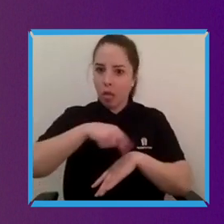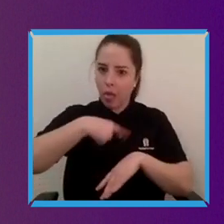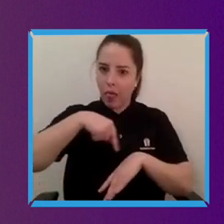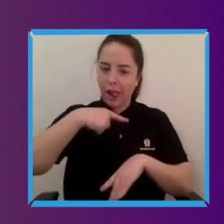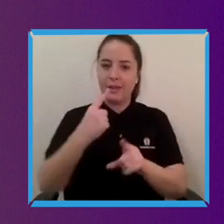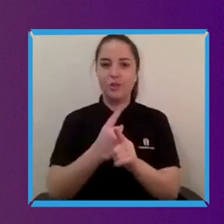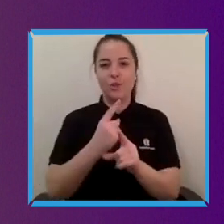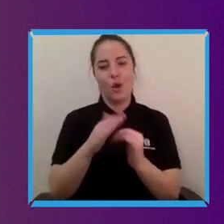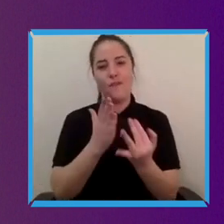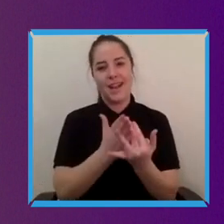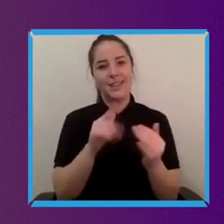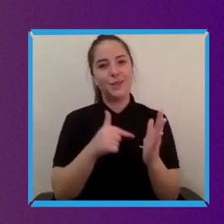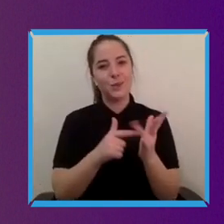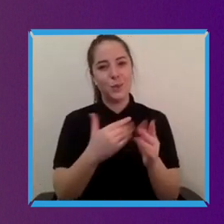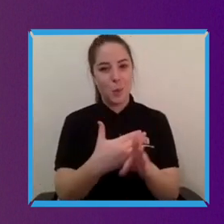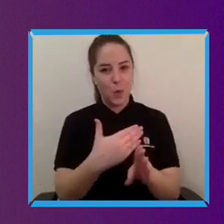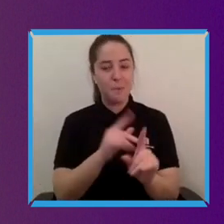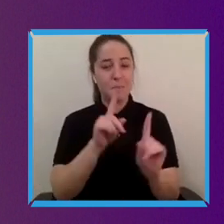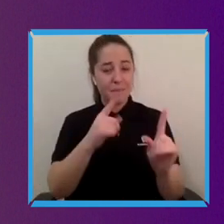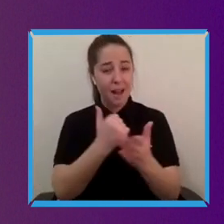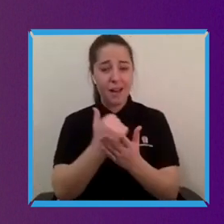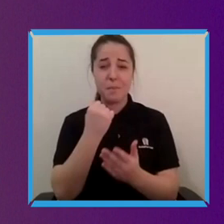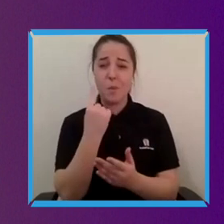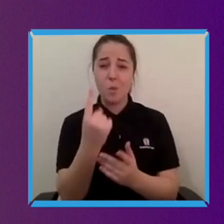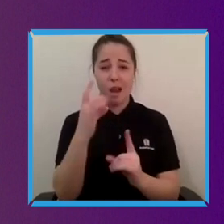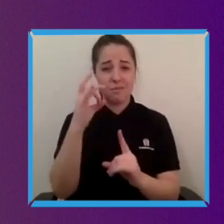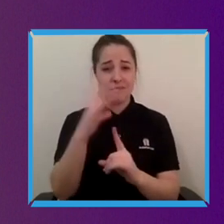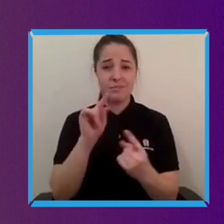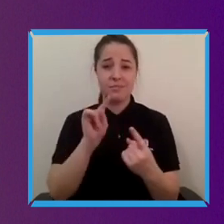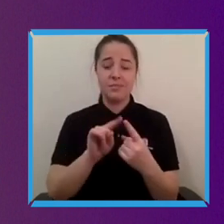one thing I really want to see is earlier access to employment for